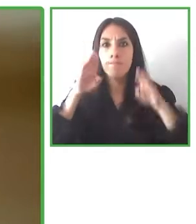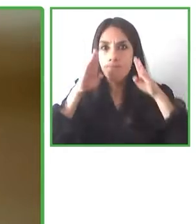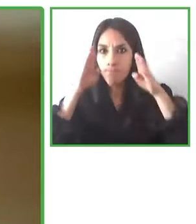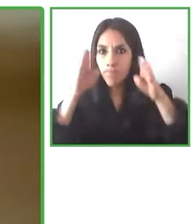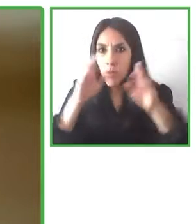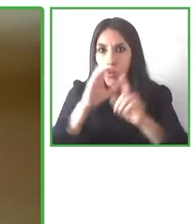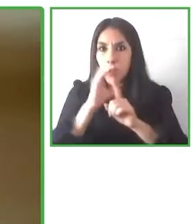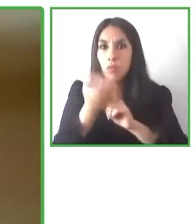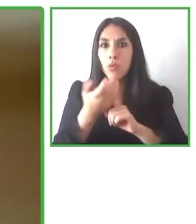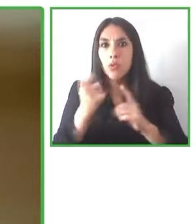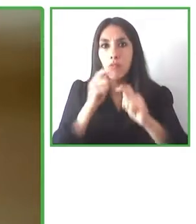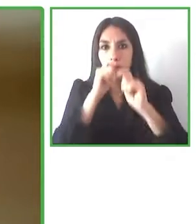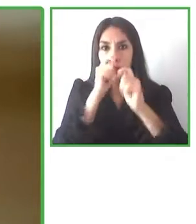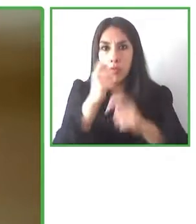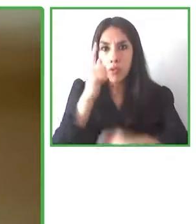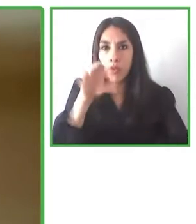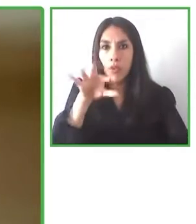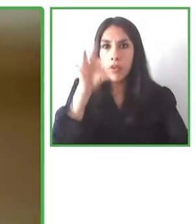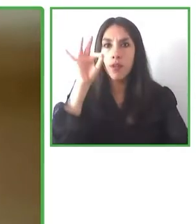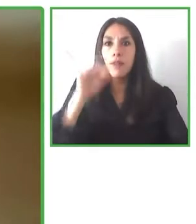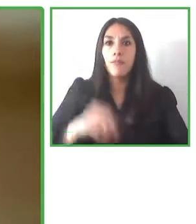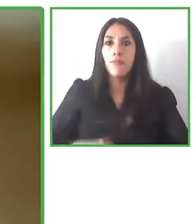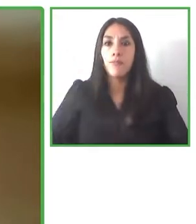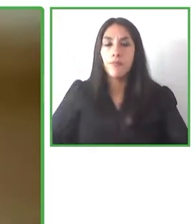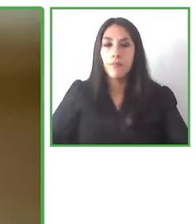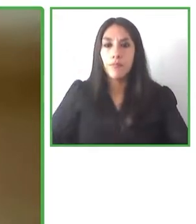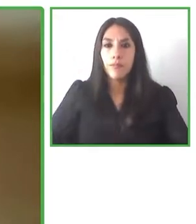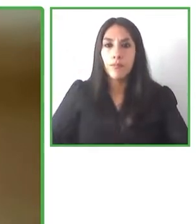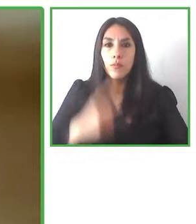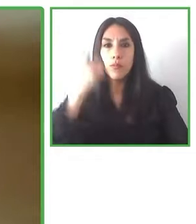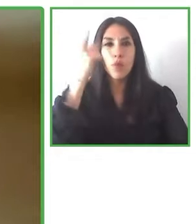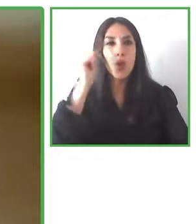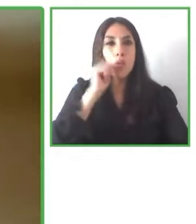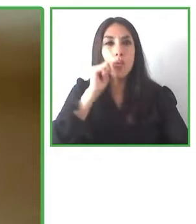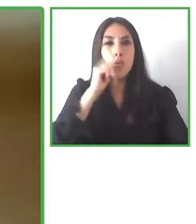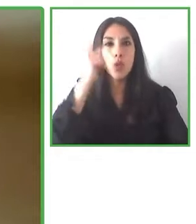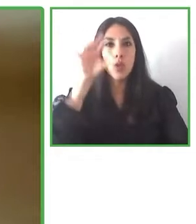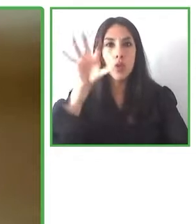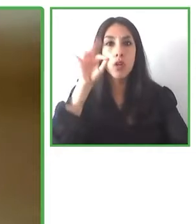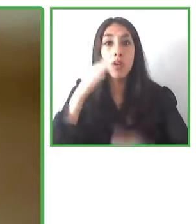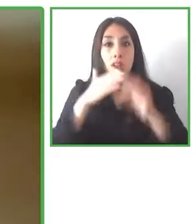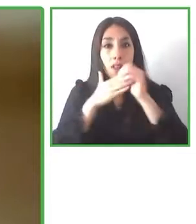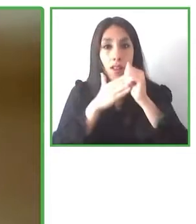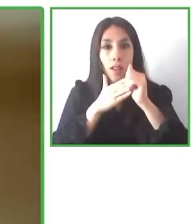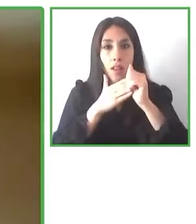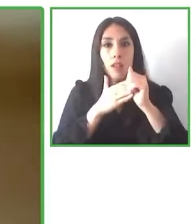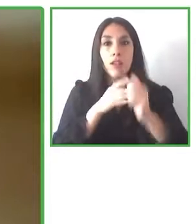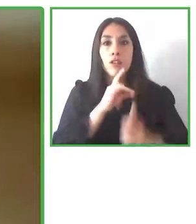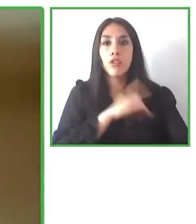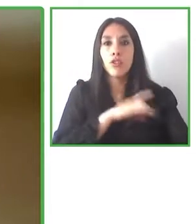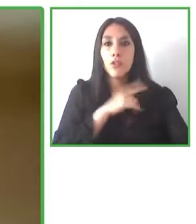Four times she's been recognized in Chile as one of the 100 leaders in that country.